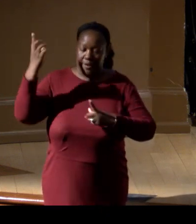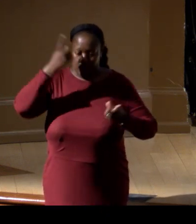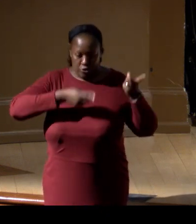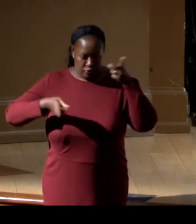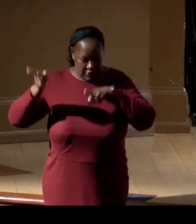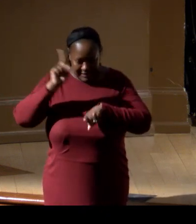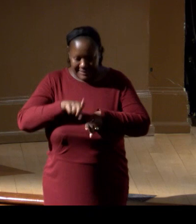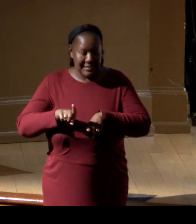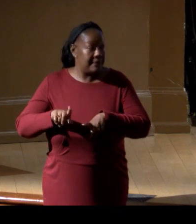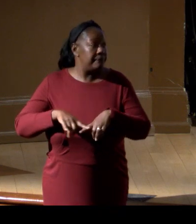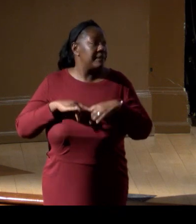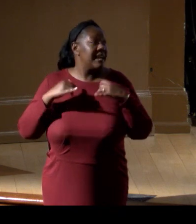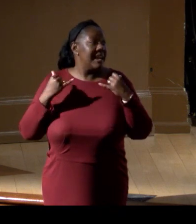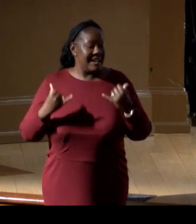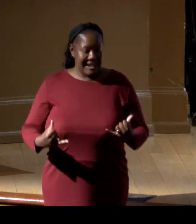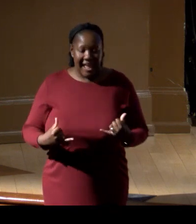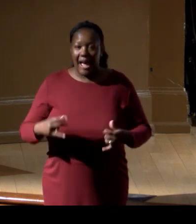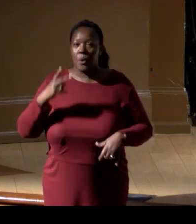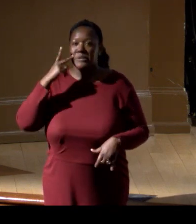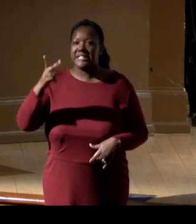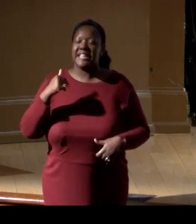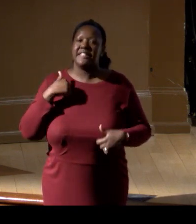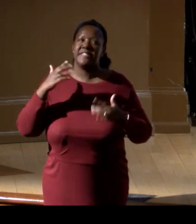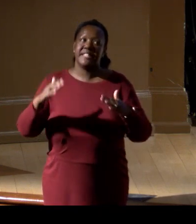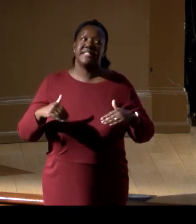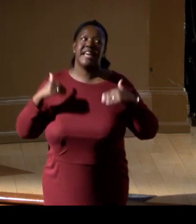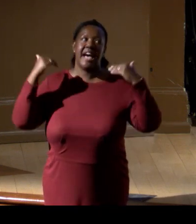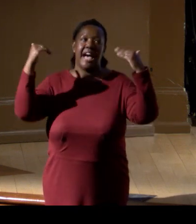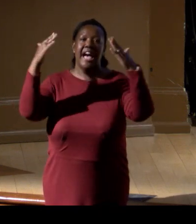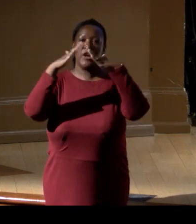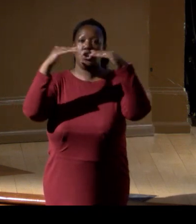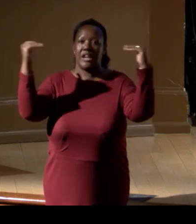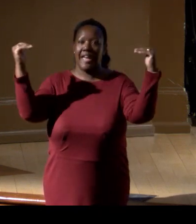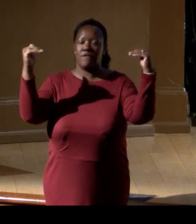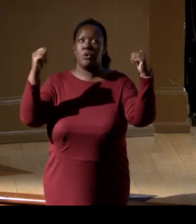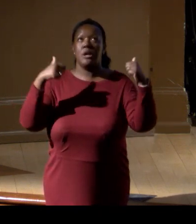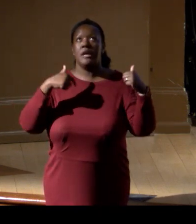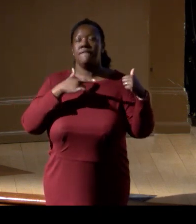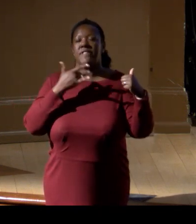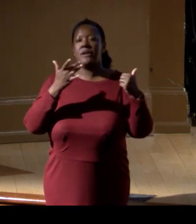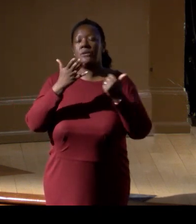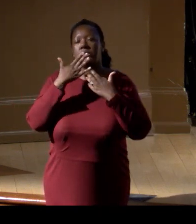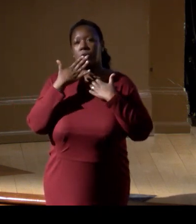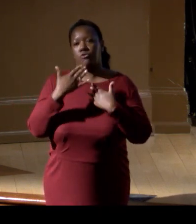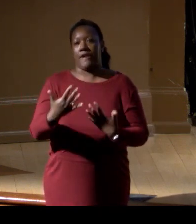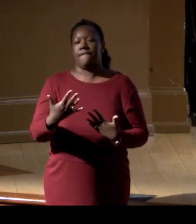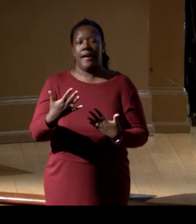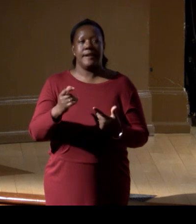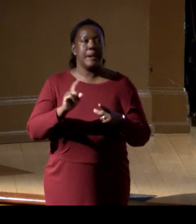Now seeing this higher level agreement is really gratifying, but there are at least two audiences